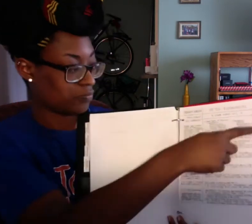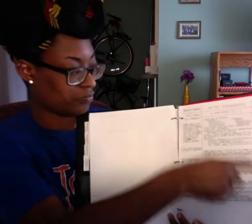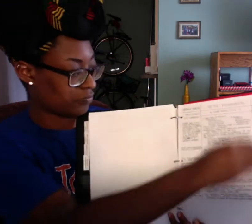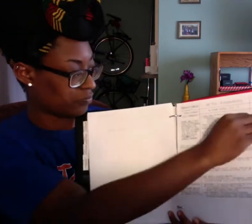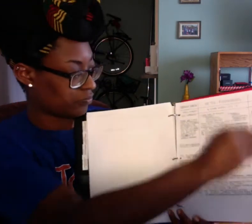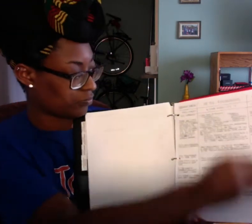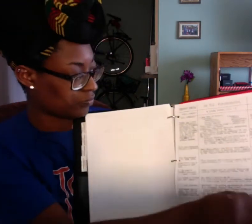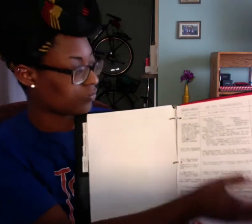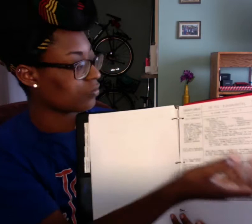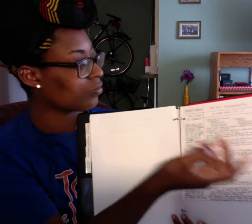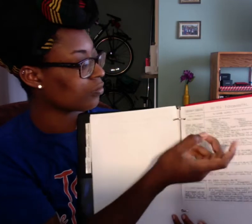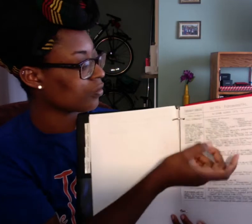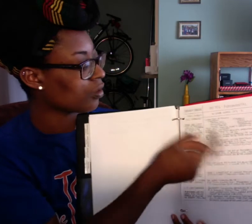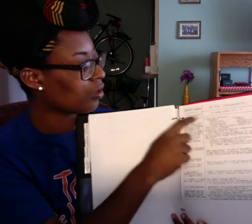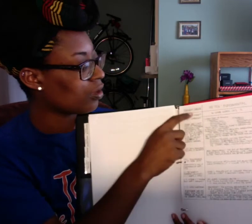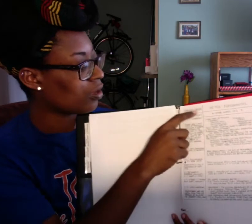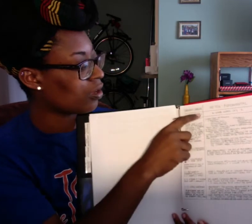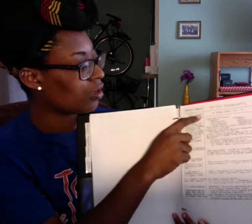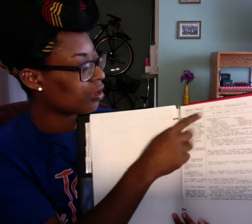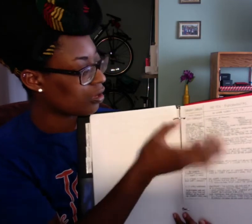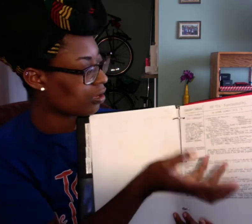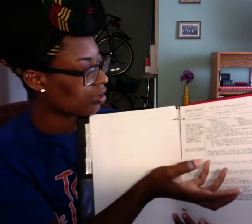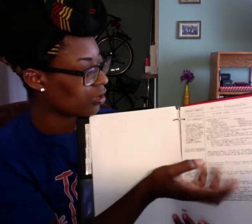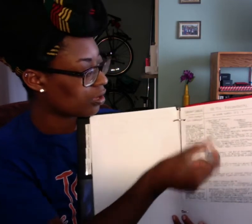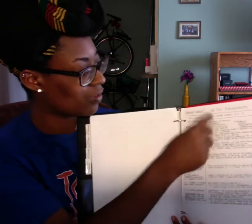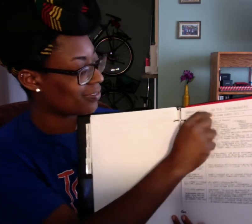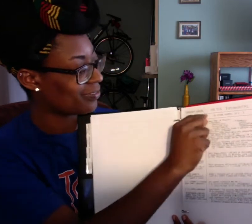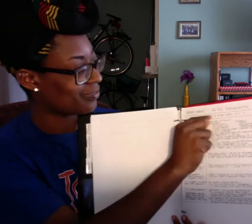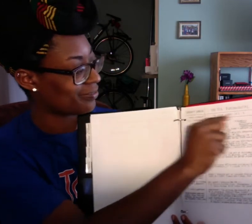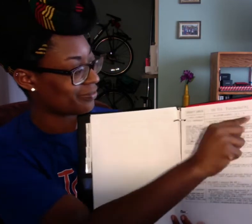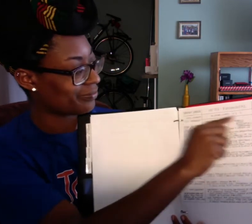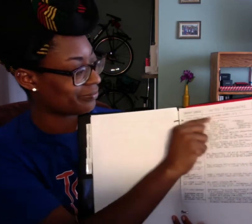Things like that they get placed in this column here.